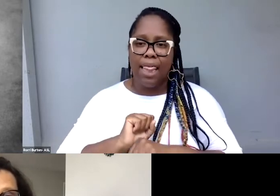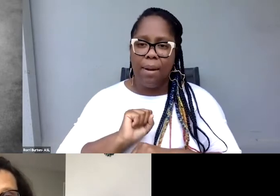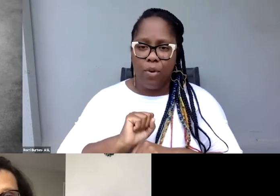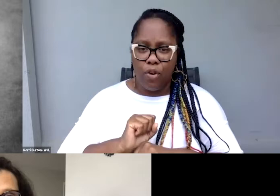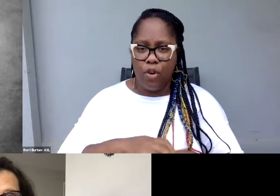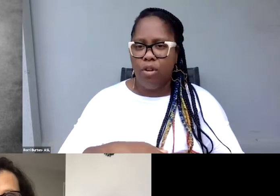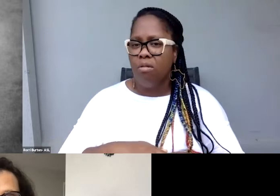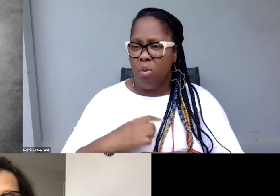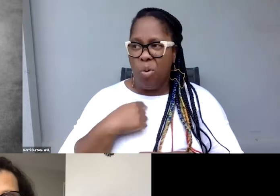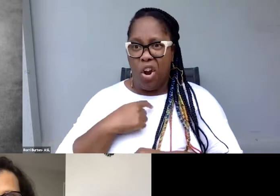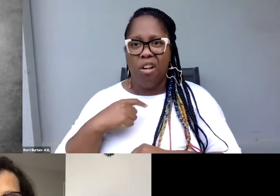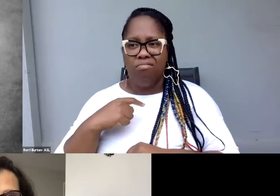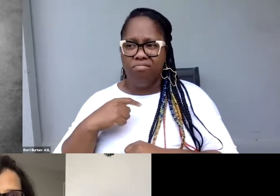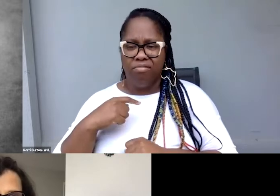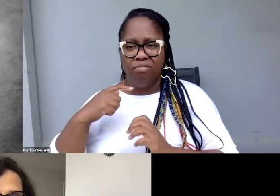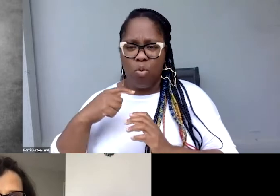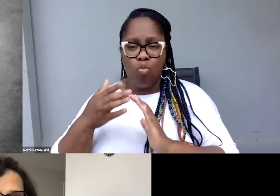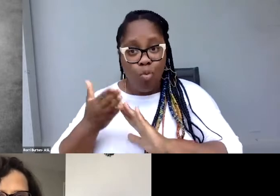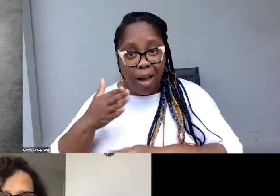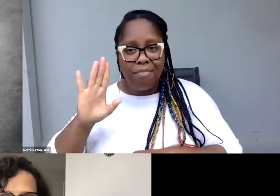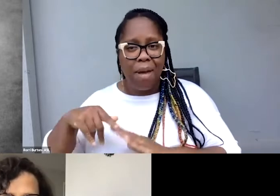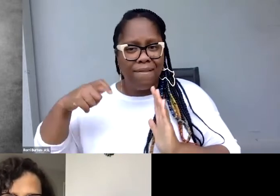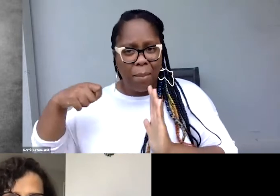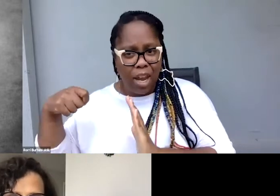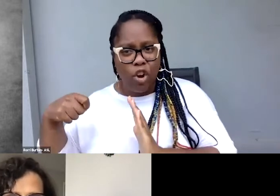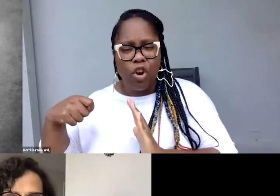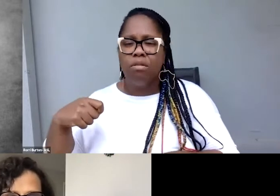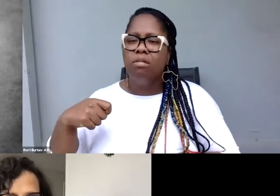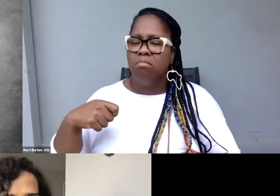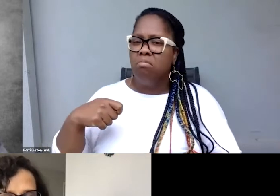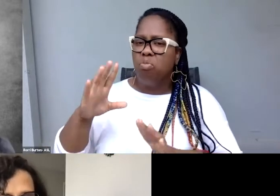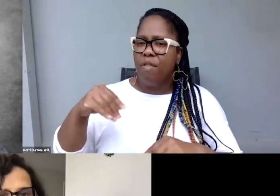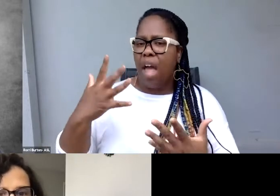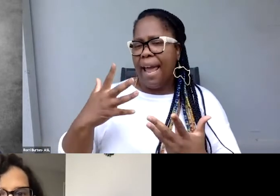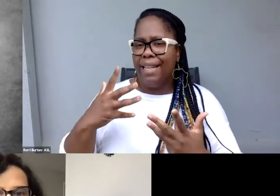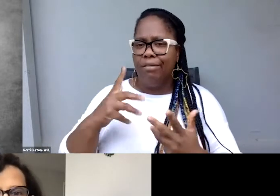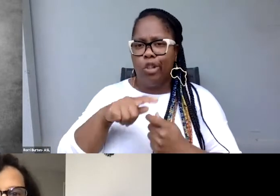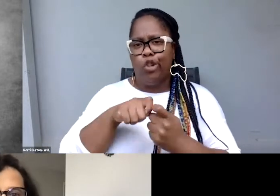And so we allot X number of hours per year of work into the co-op.